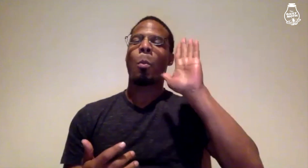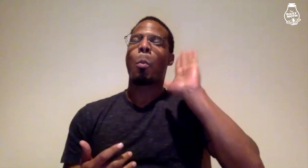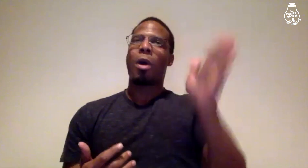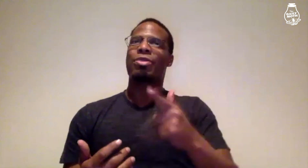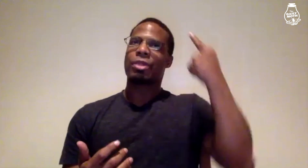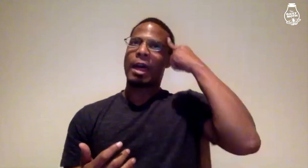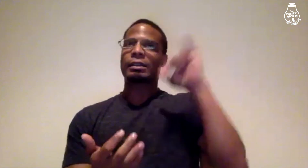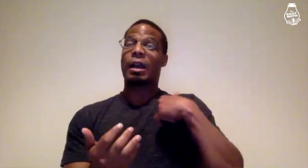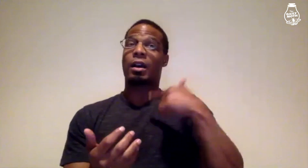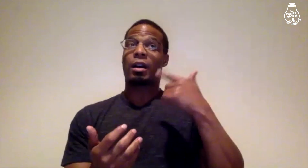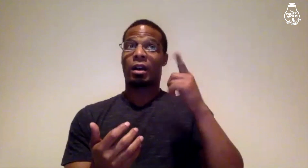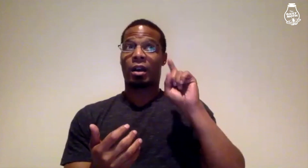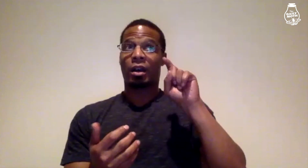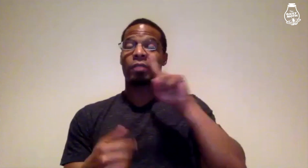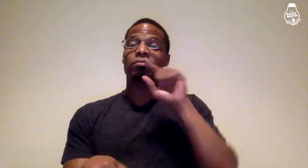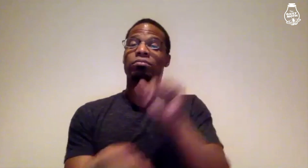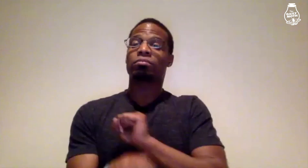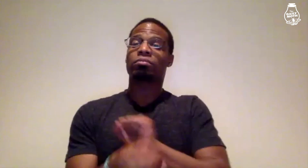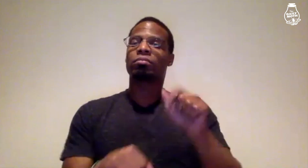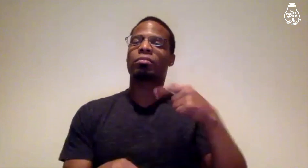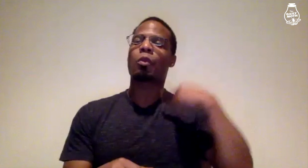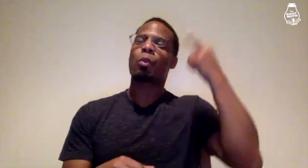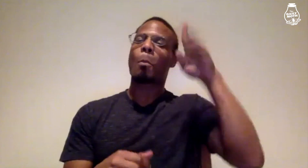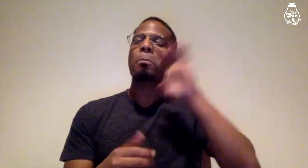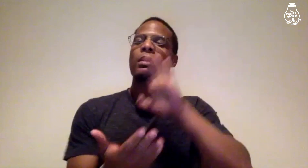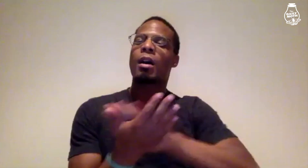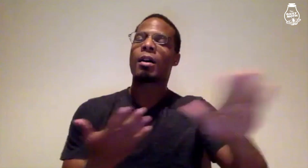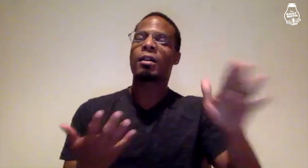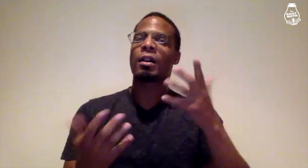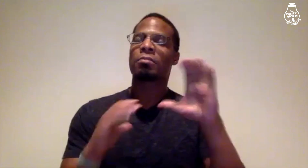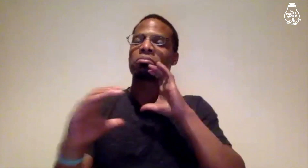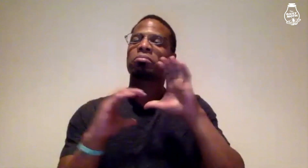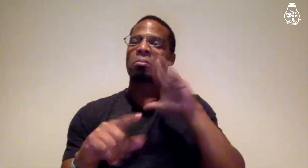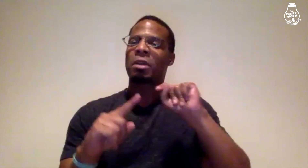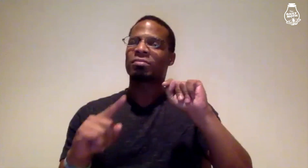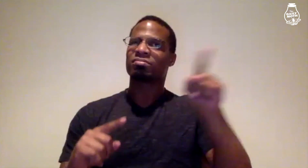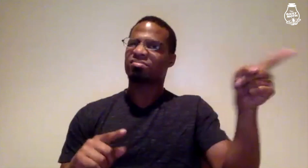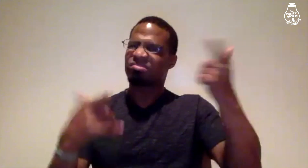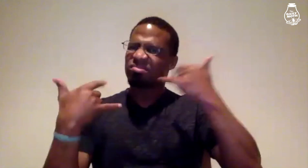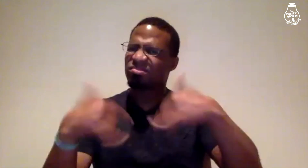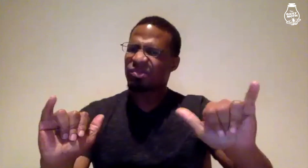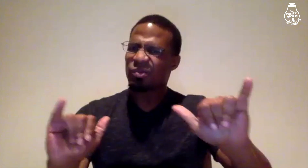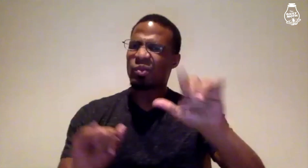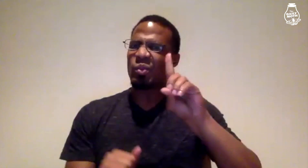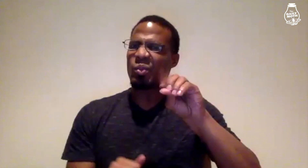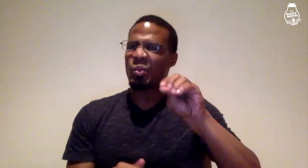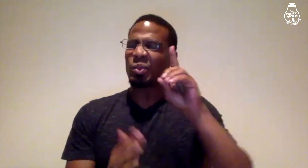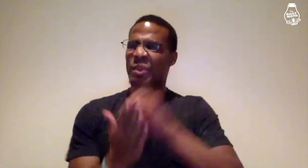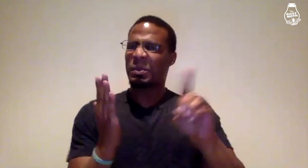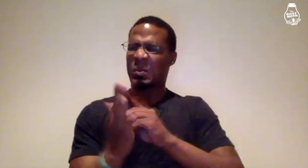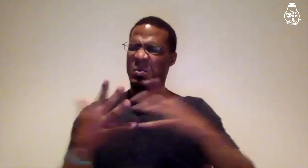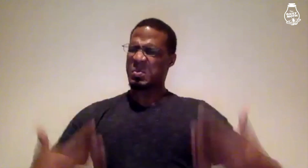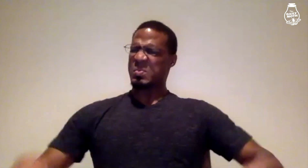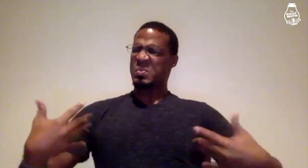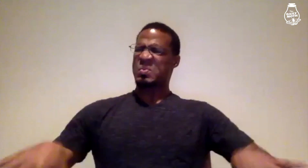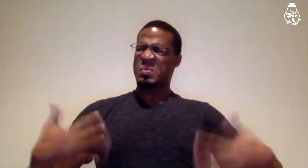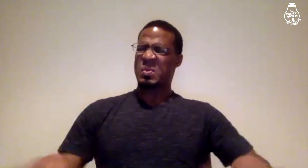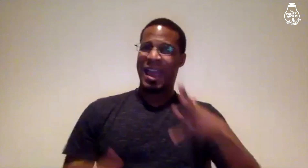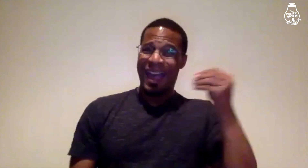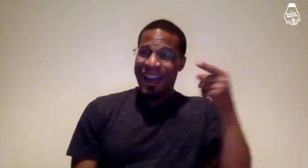I never thought it would happen. I thought they'd be nice and communicate with me but they still practice discrimination.